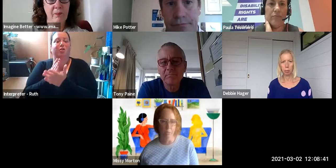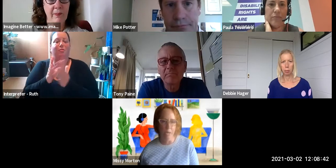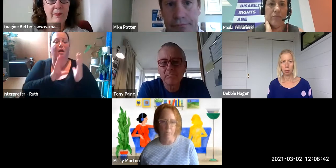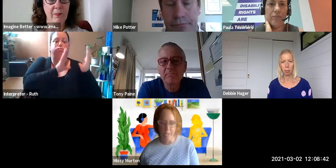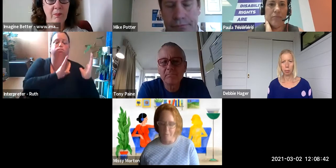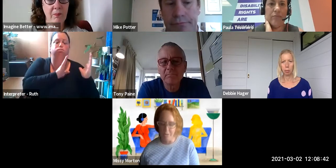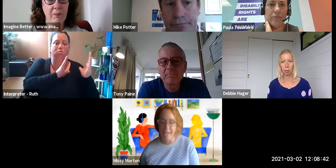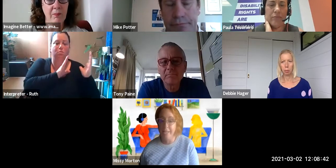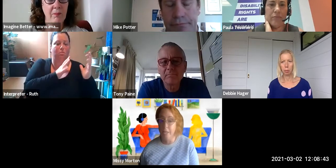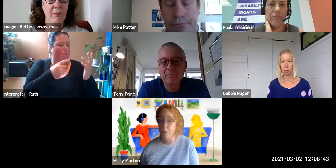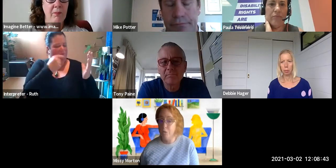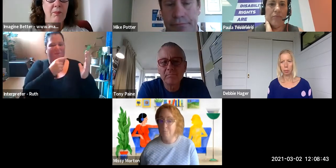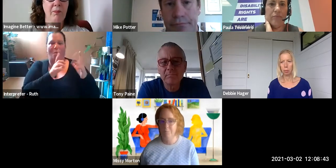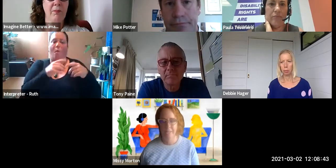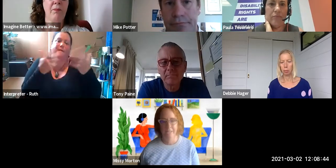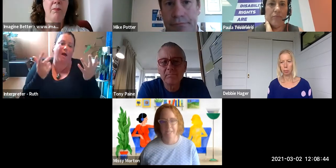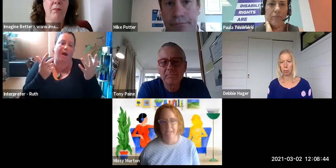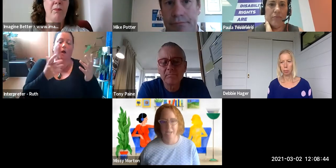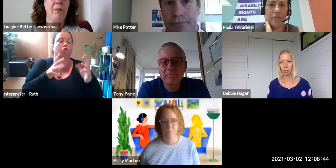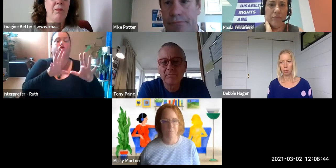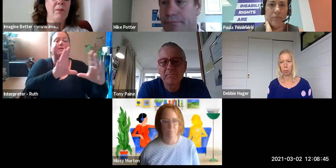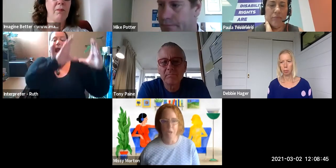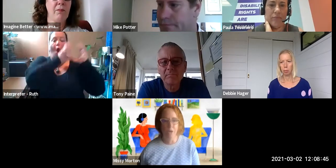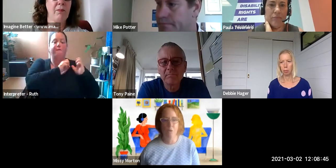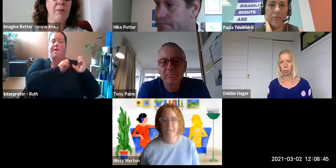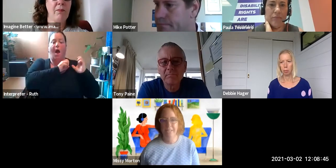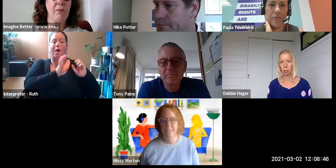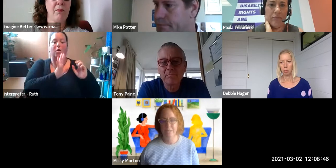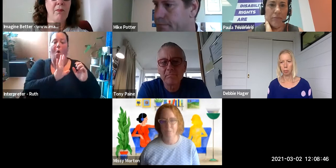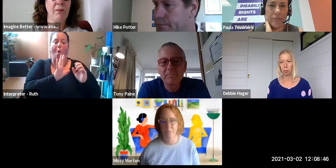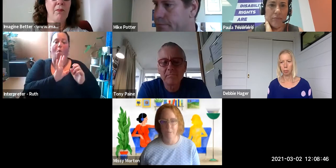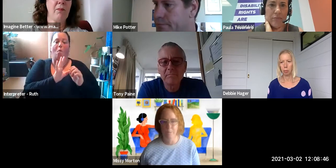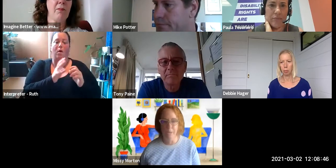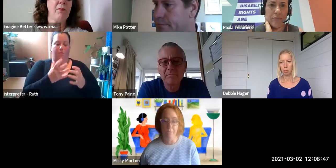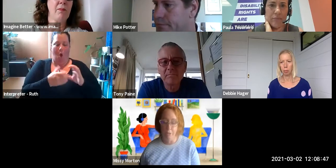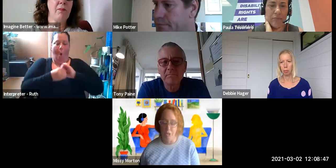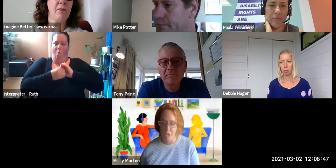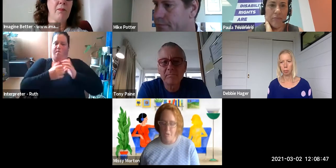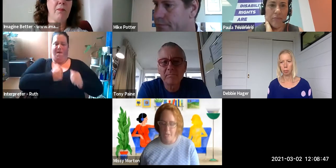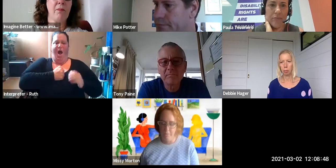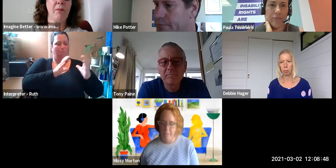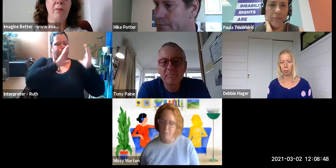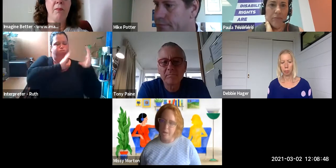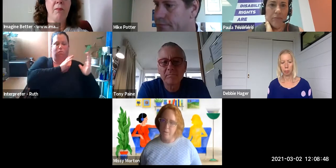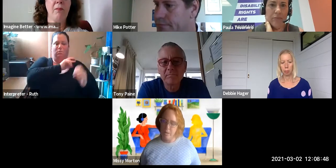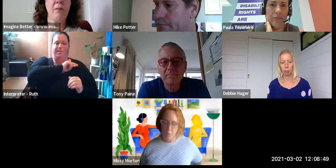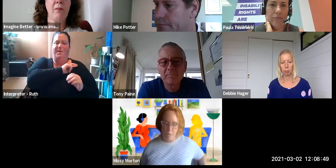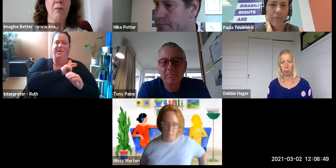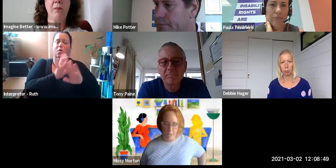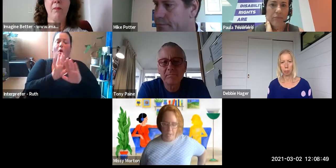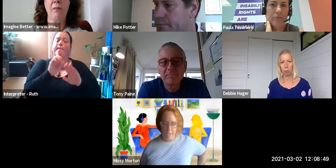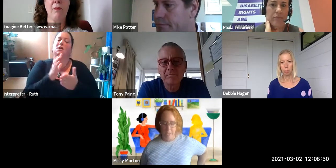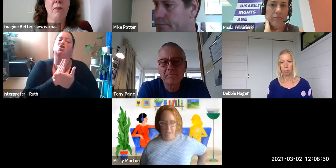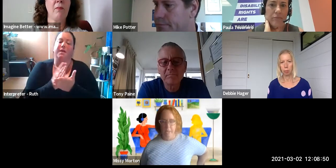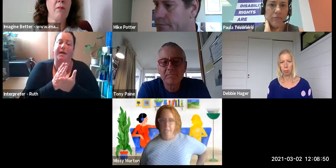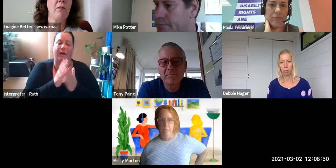might be; not taking it over; not owning it but sharing it - whatever the load might be.